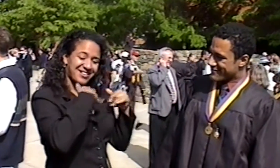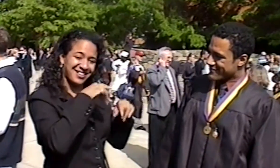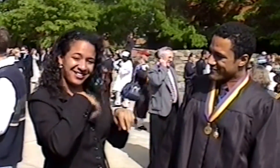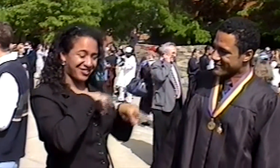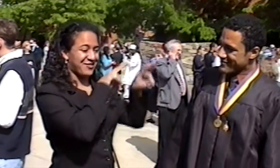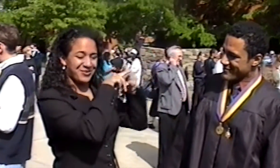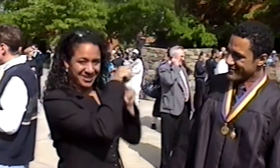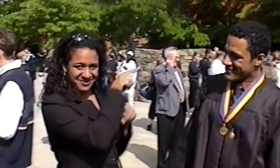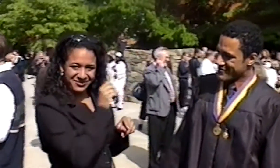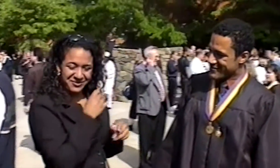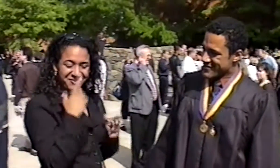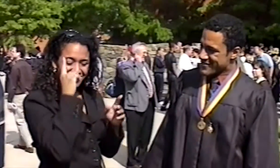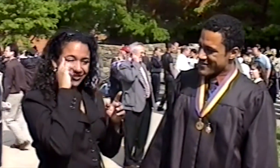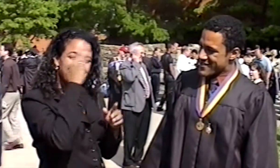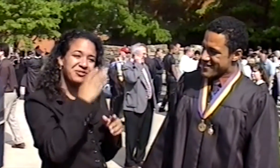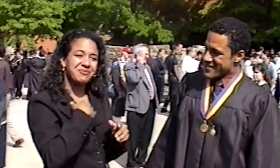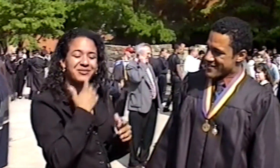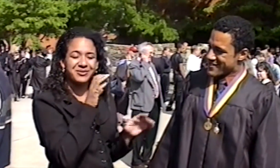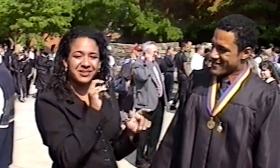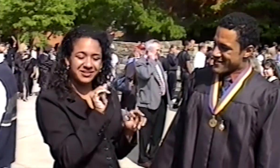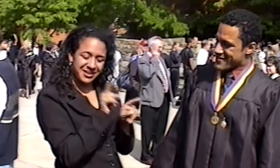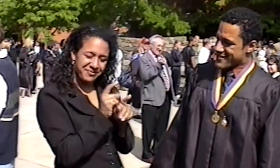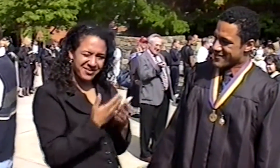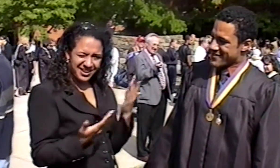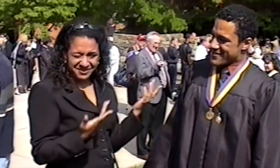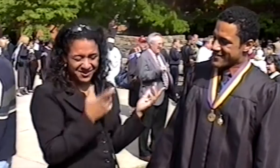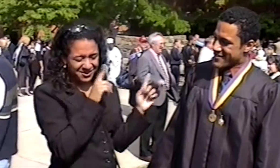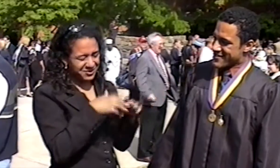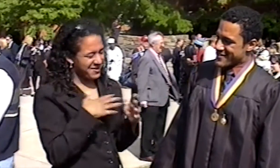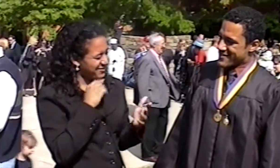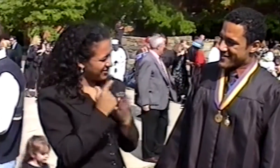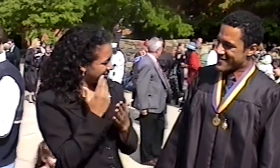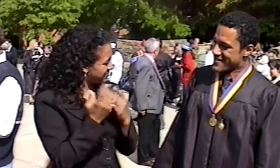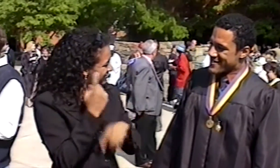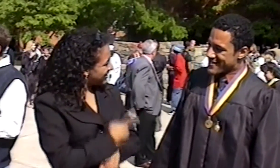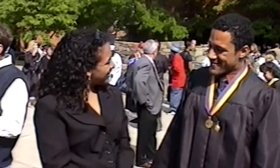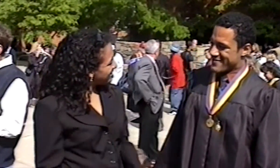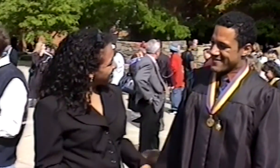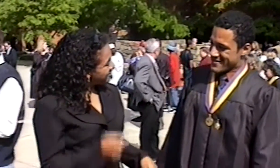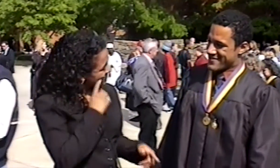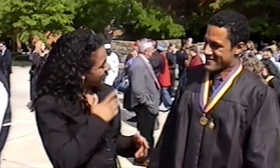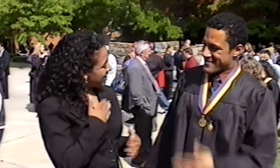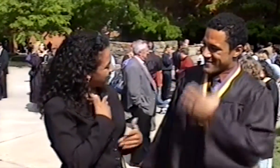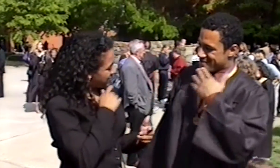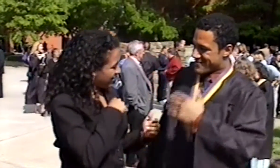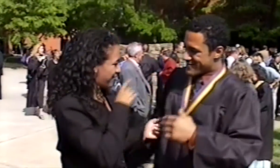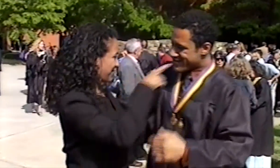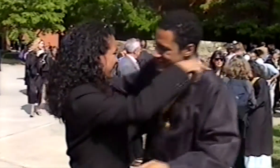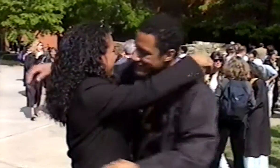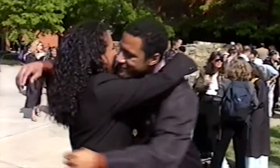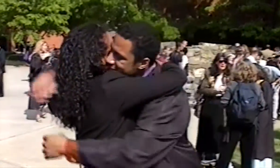Even though I am older than him, I look up to him and hope someday I do the same thing and graduate college...